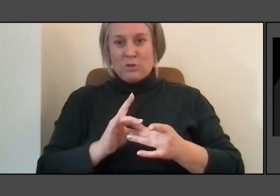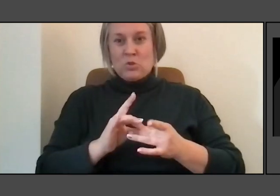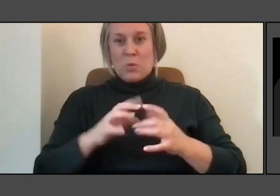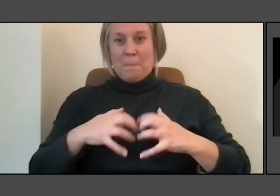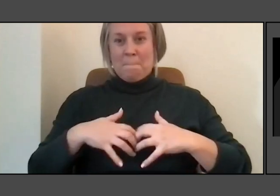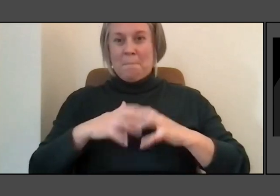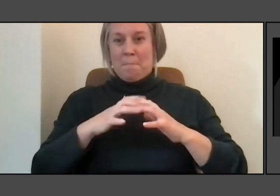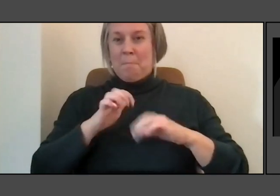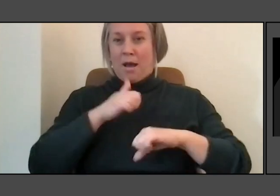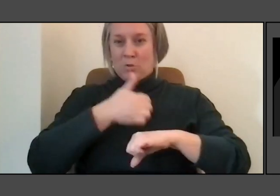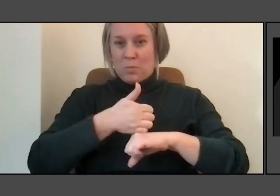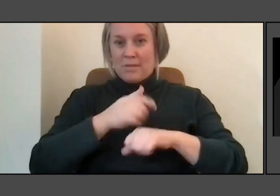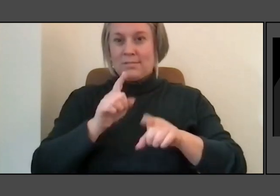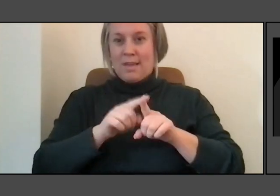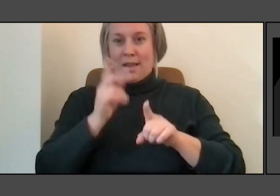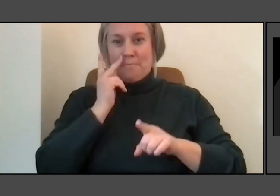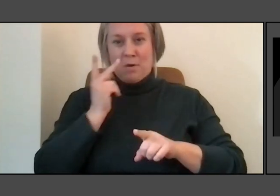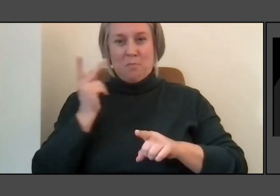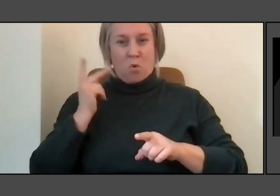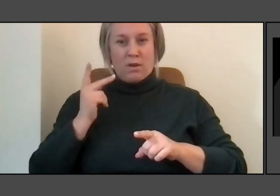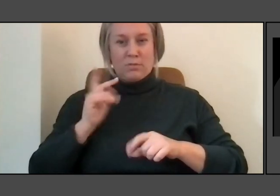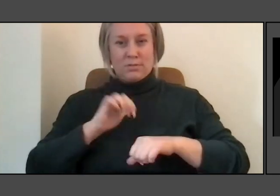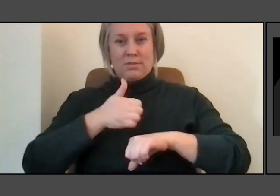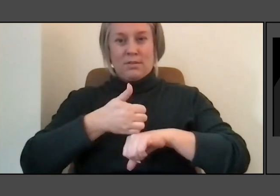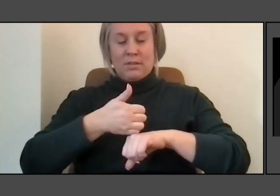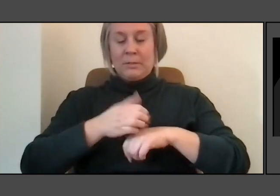just I had there were a number of things I wanted to ask you.